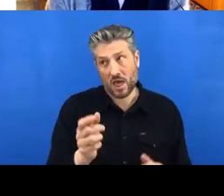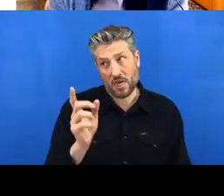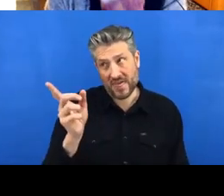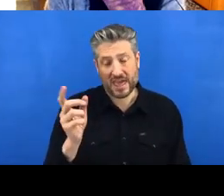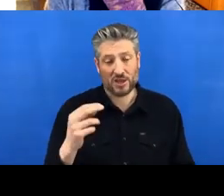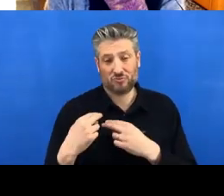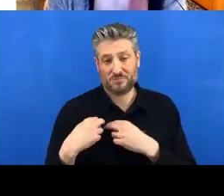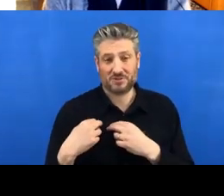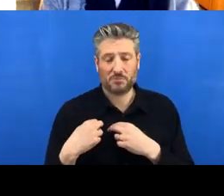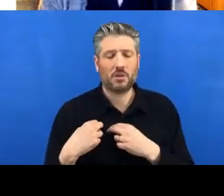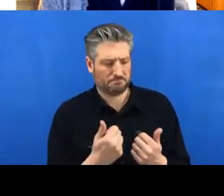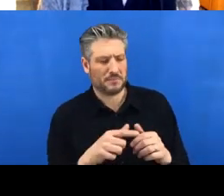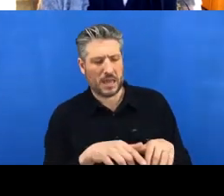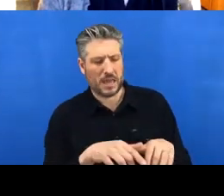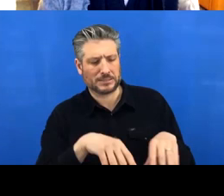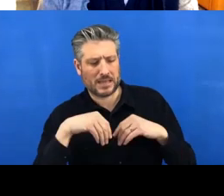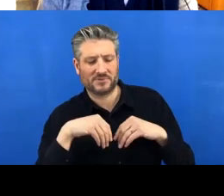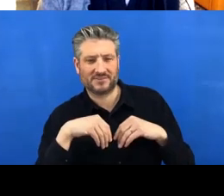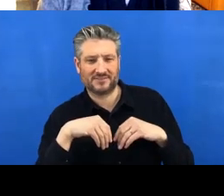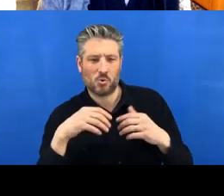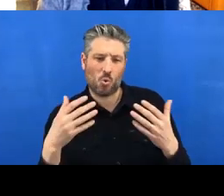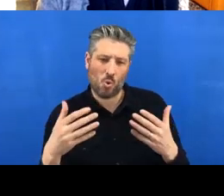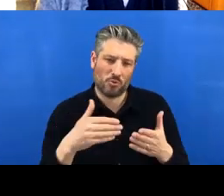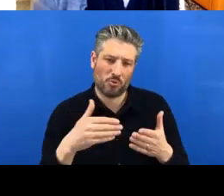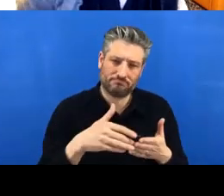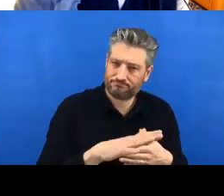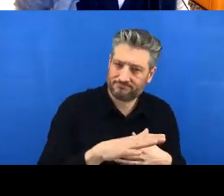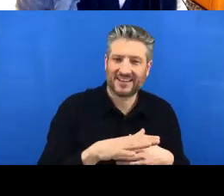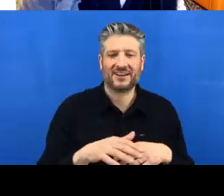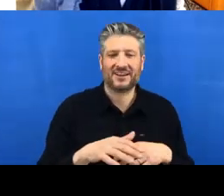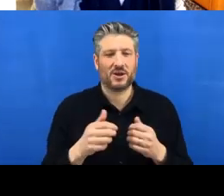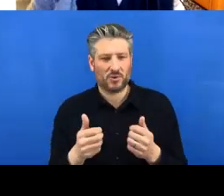we have like a couple minute break just to everybody, some people are still working on that.